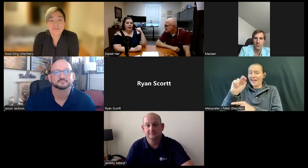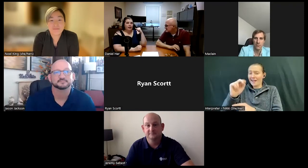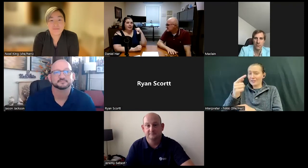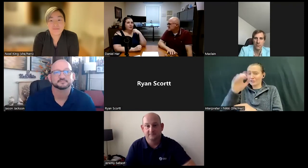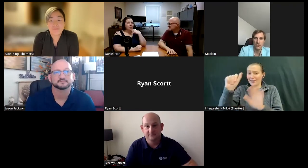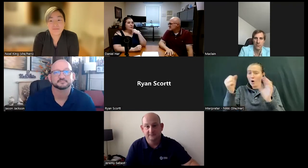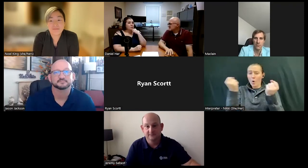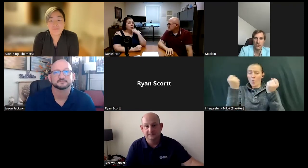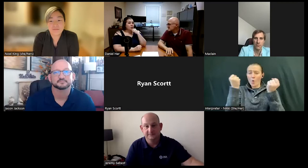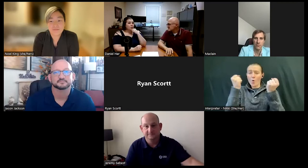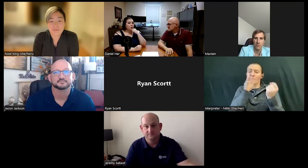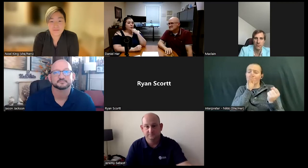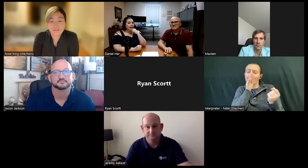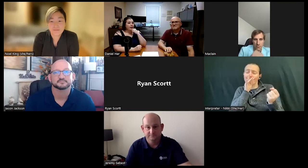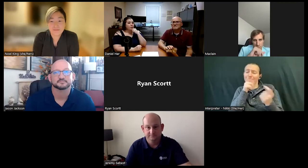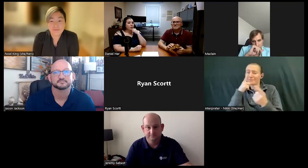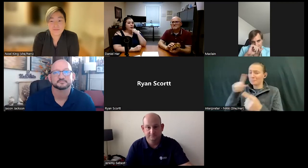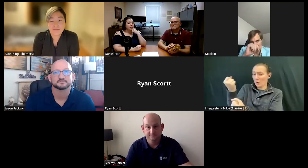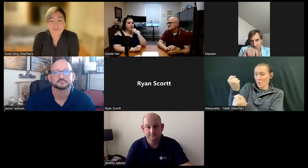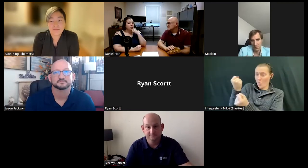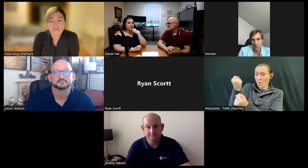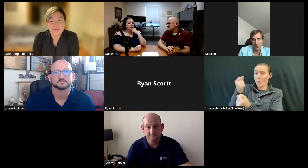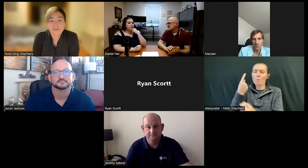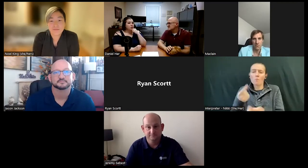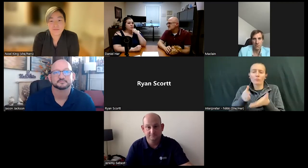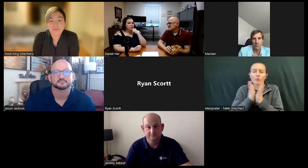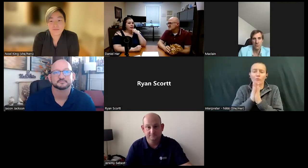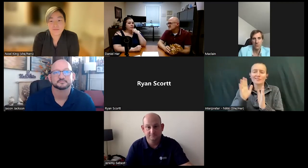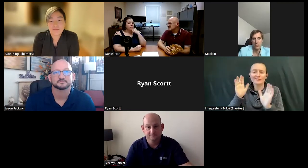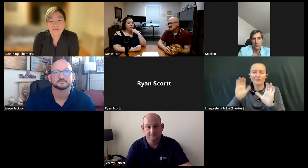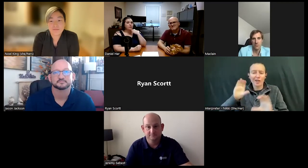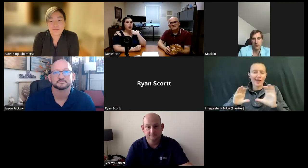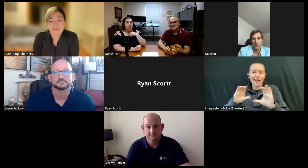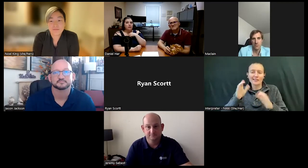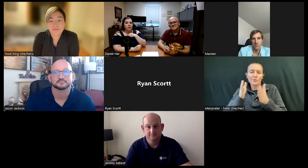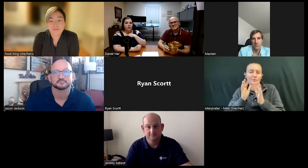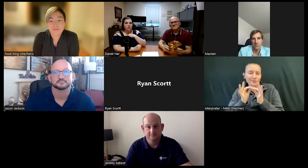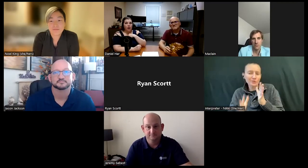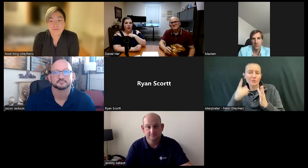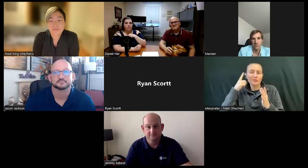This is Angela speaking, I'm going to put you on hold real quick. We have a request in the chat that the interpreters have their videos on, so that